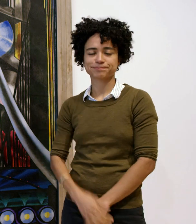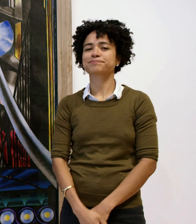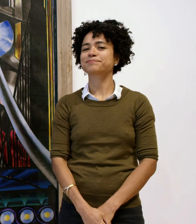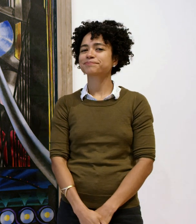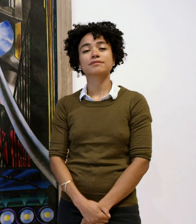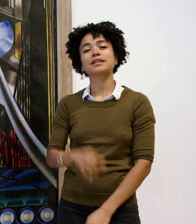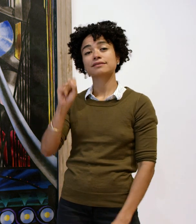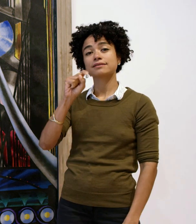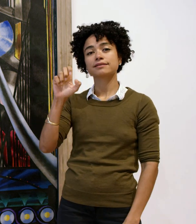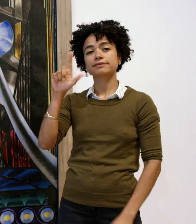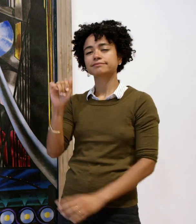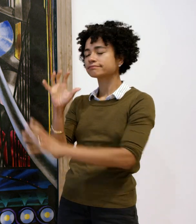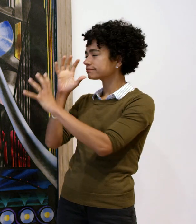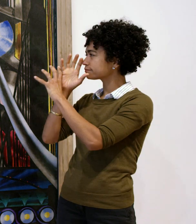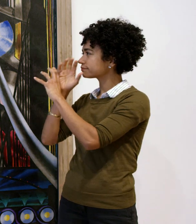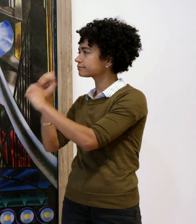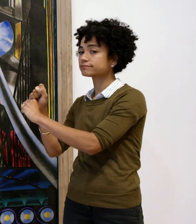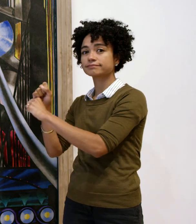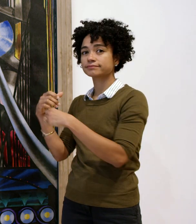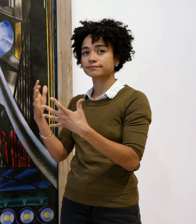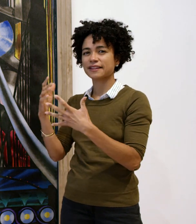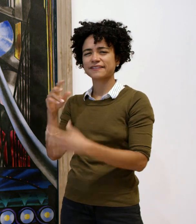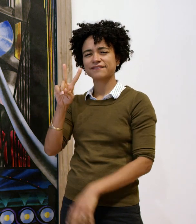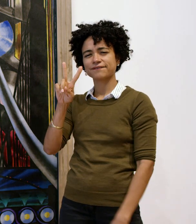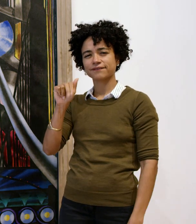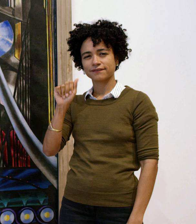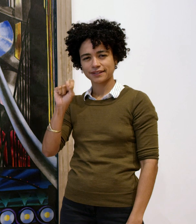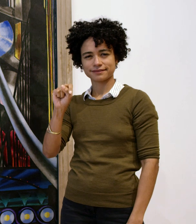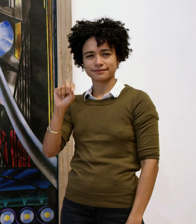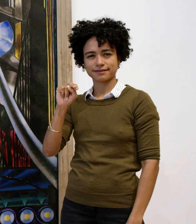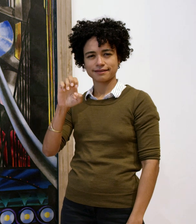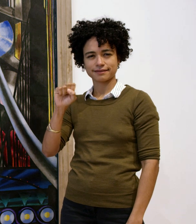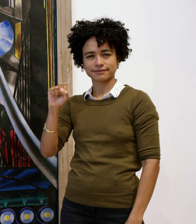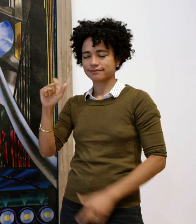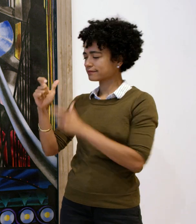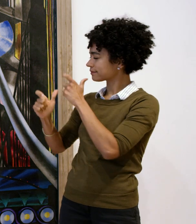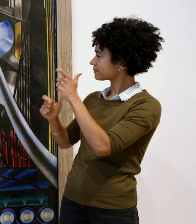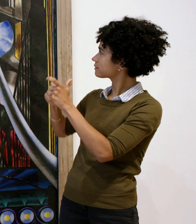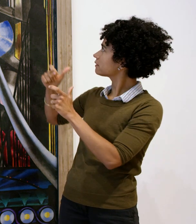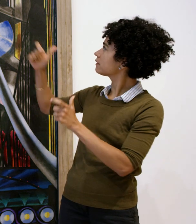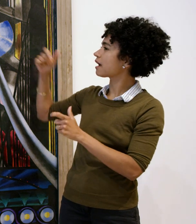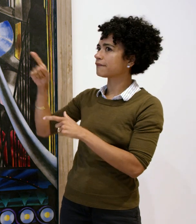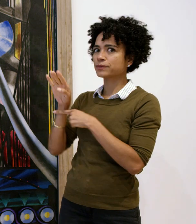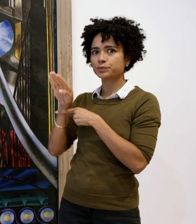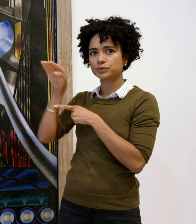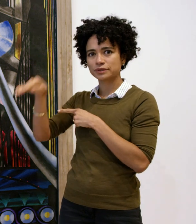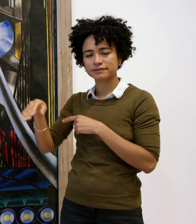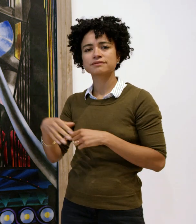He was fascinated with the vastness of the bridge.